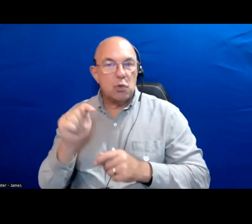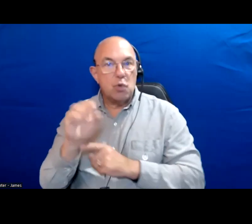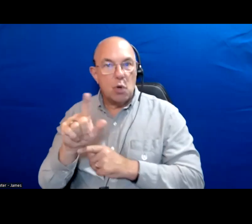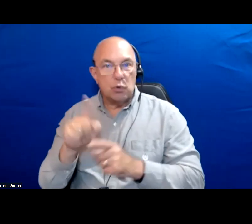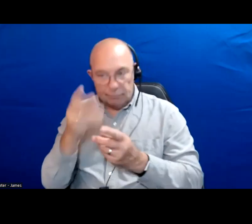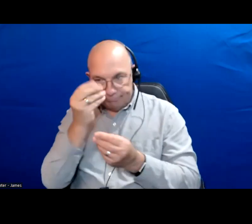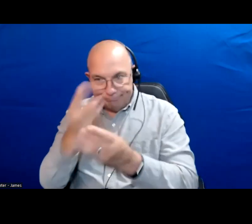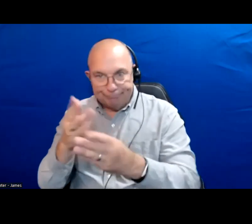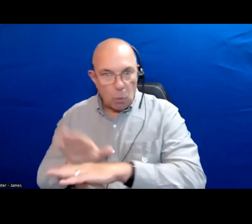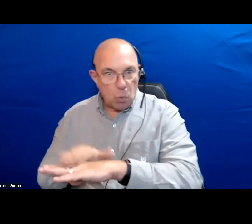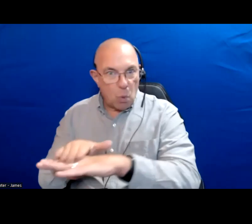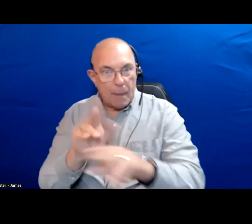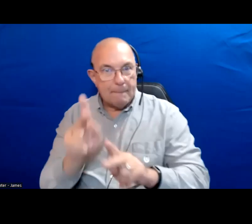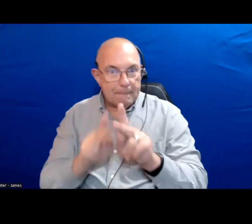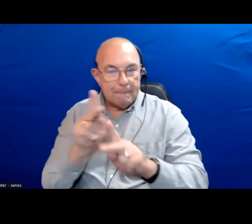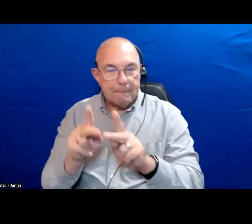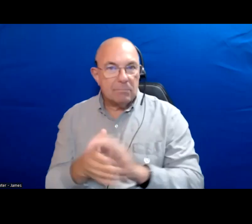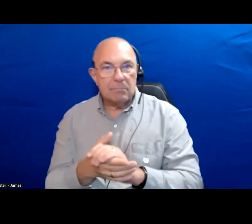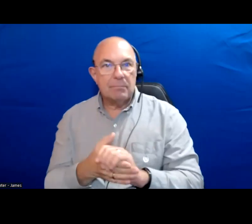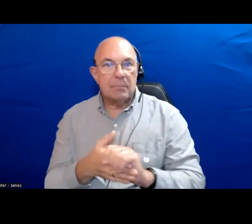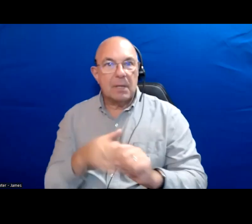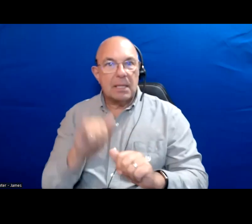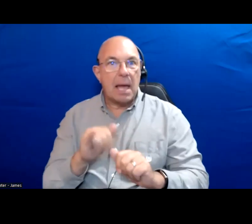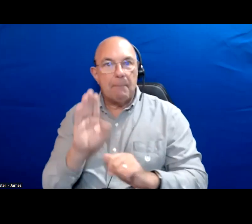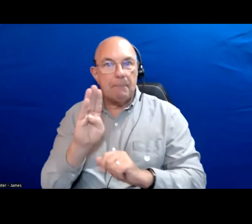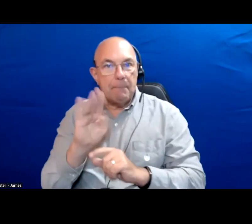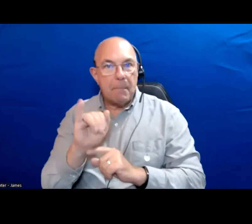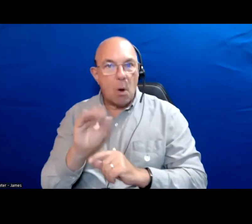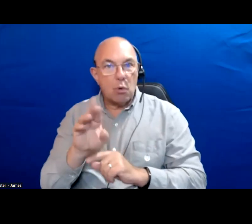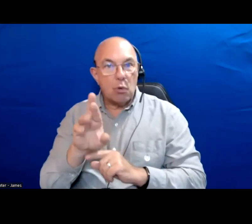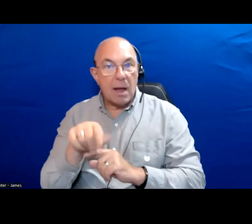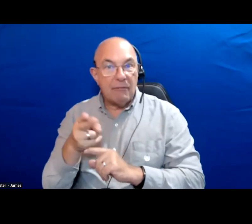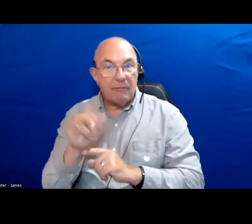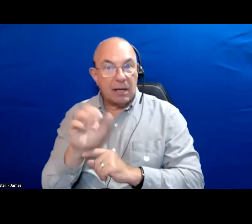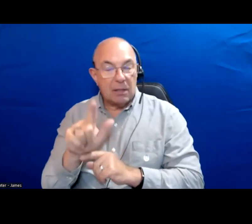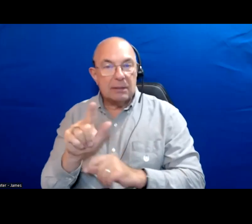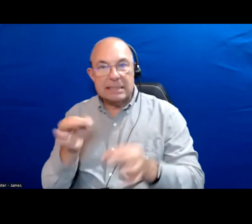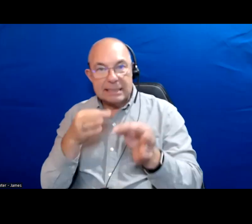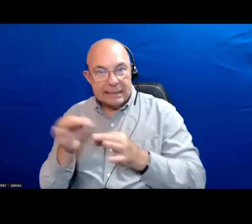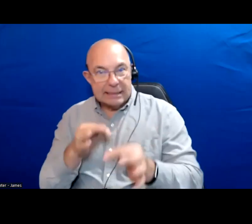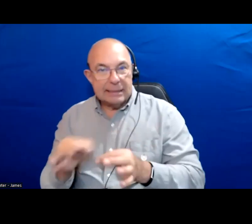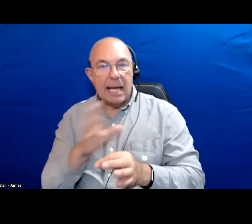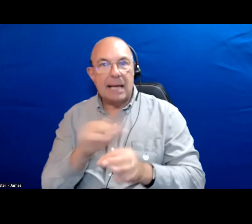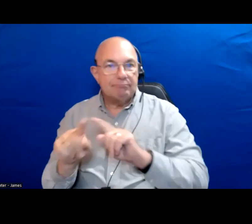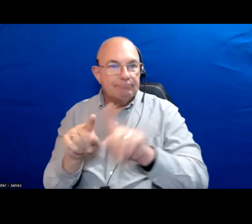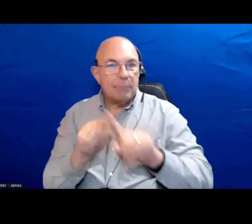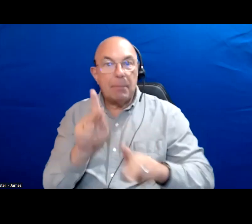about both the biographical details and the platform points of the people running for mayor.